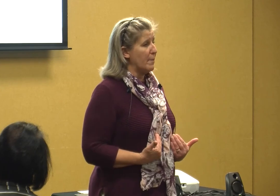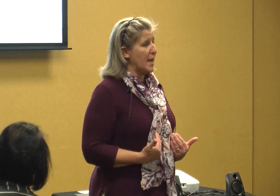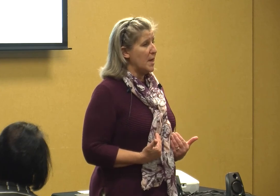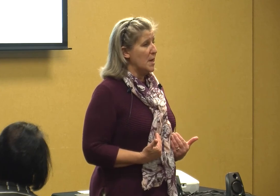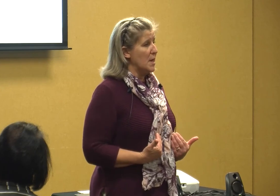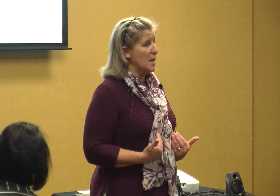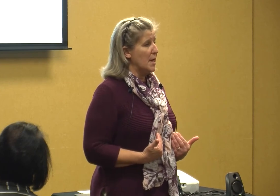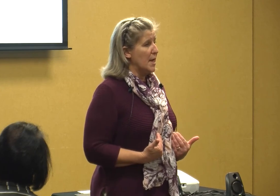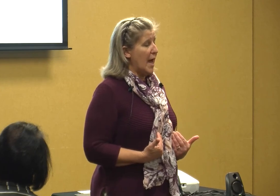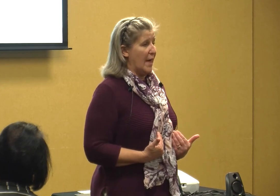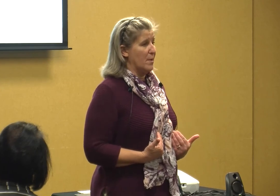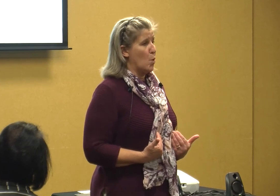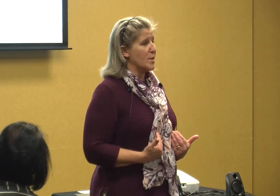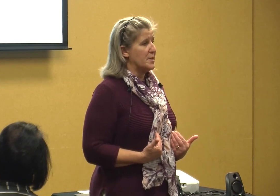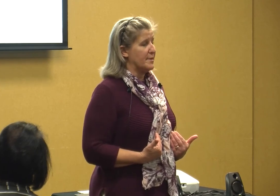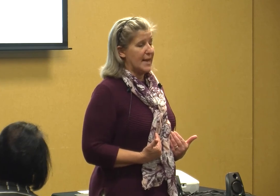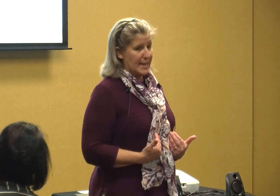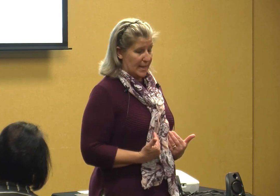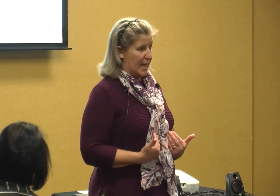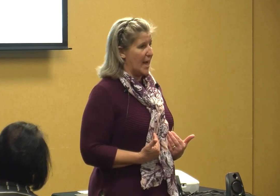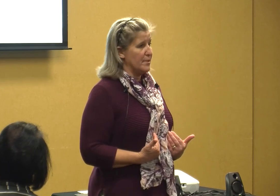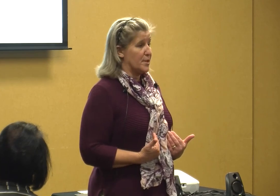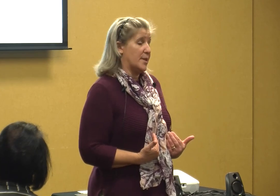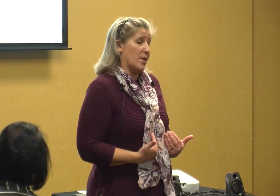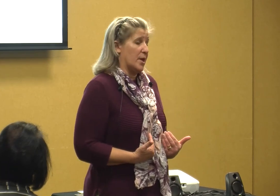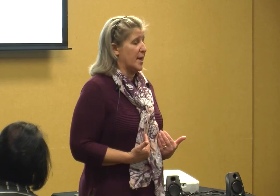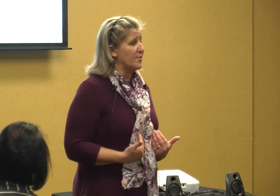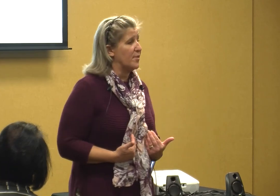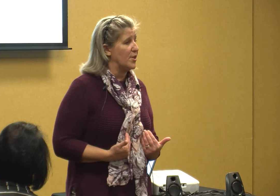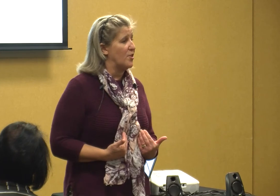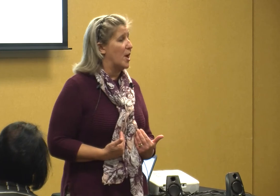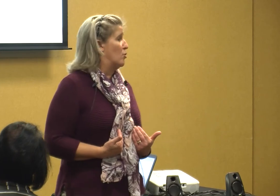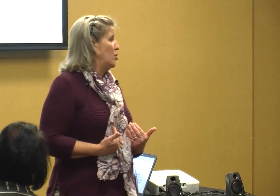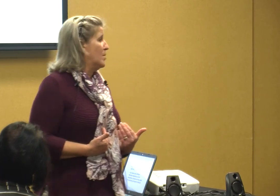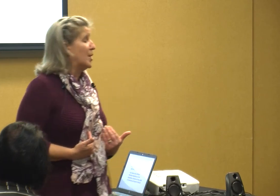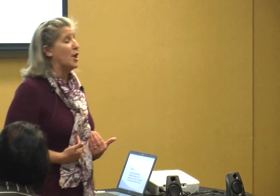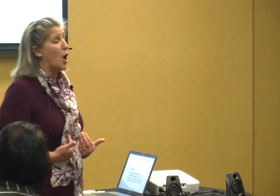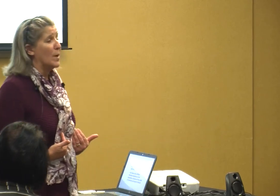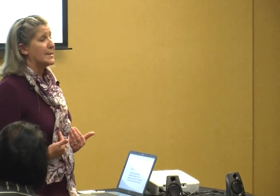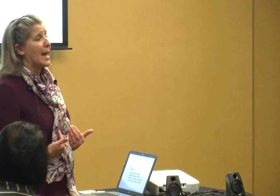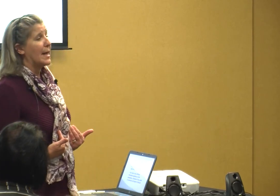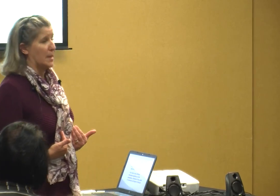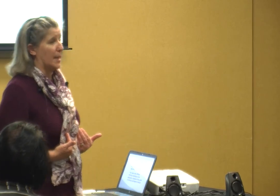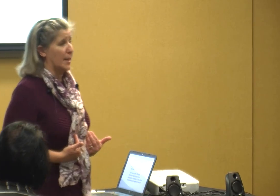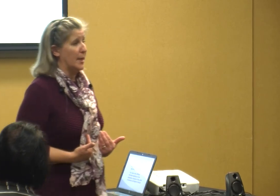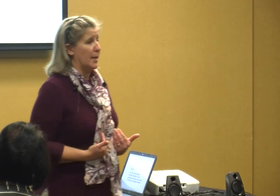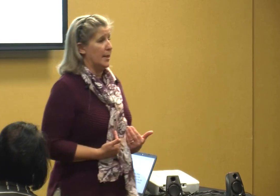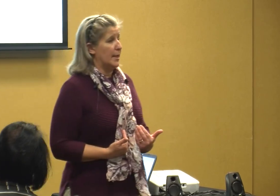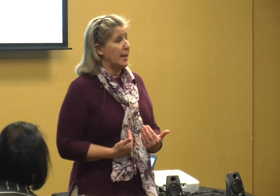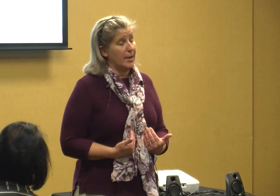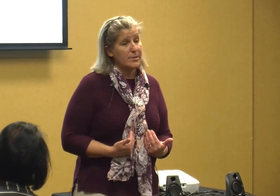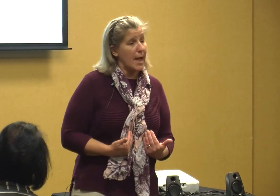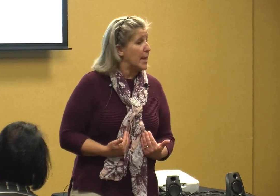be and the more deadly I used to tell the kids in the jail you can know exactly here's how you